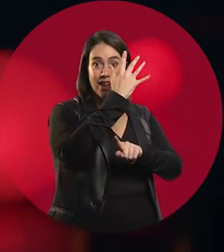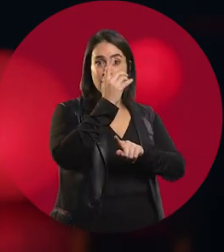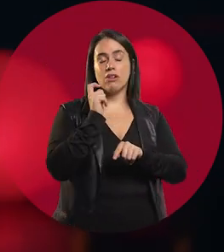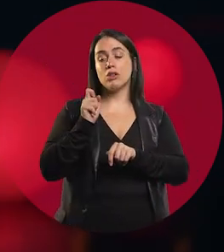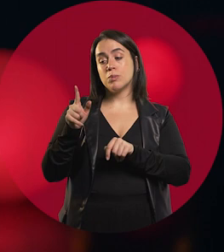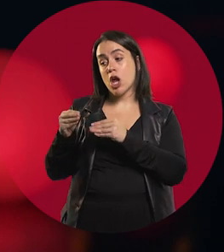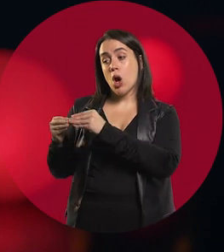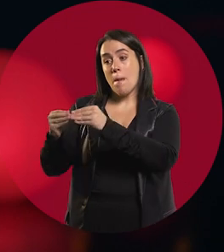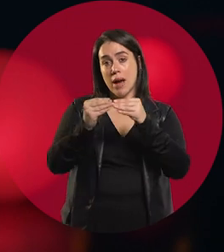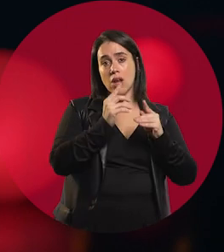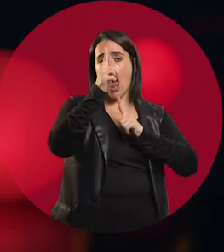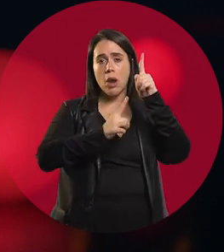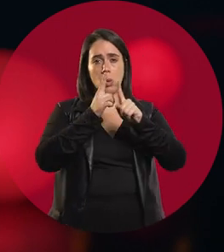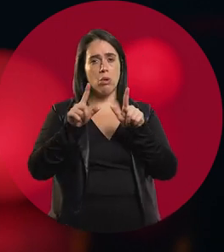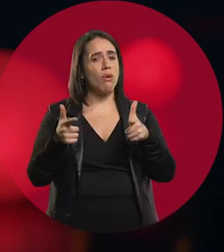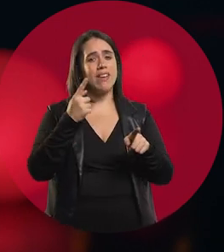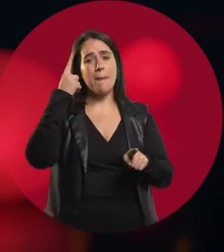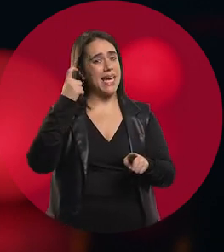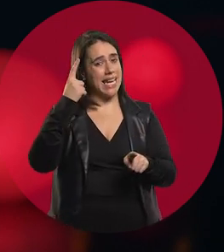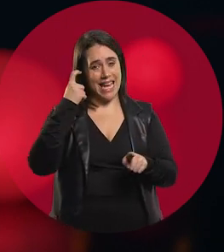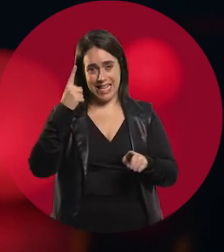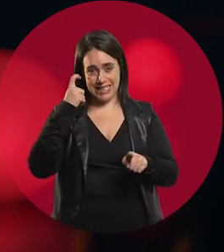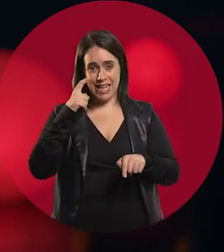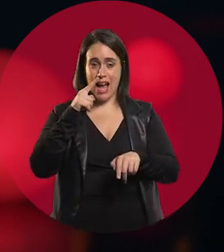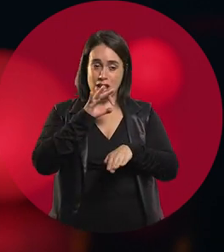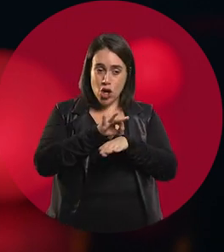my internship classmates knew I had done Pediatrics and told me: